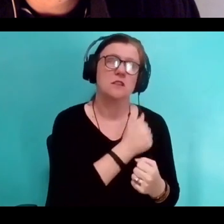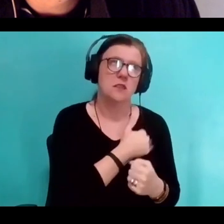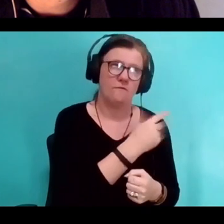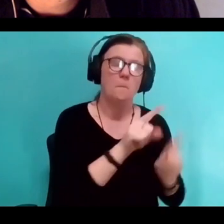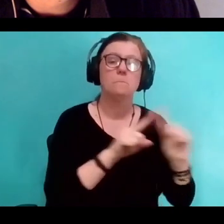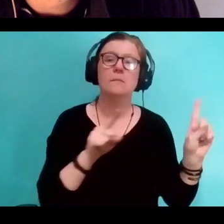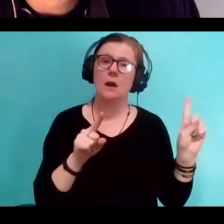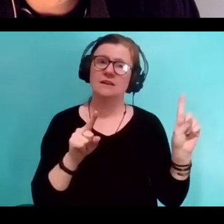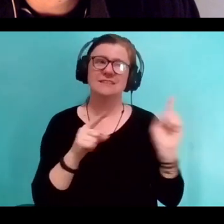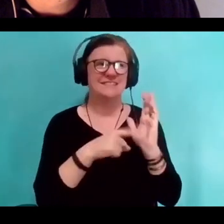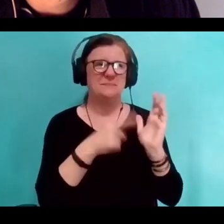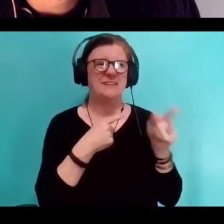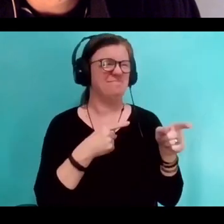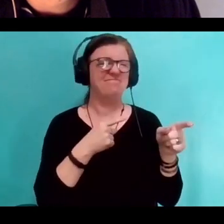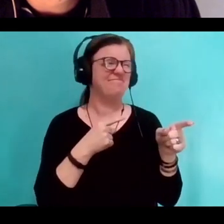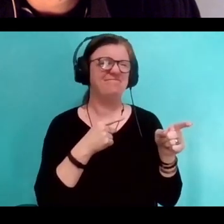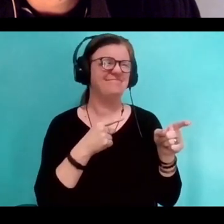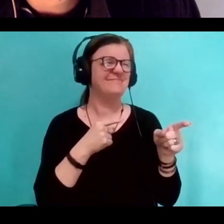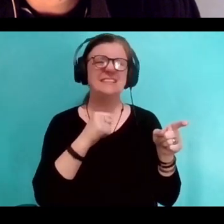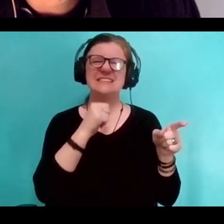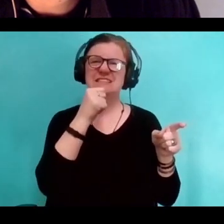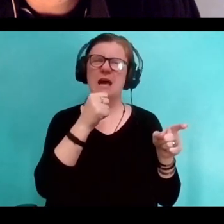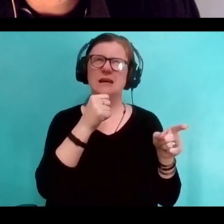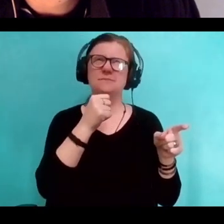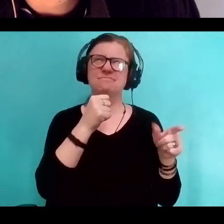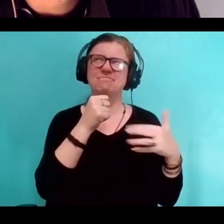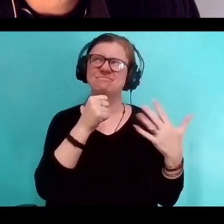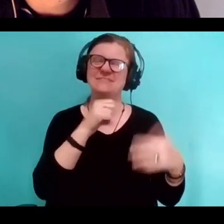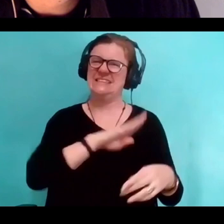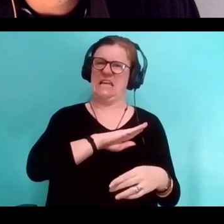not as satisfying in terms of human presence, as,